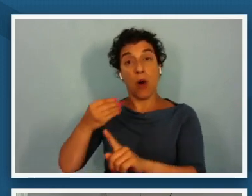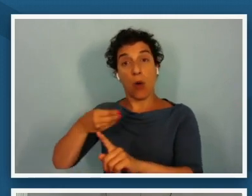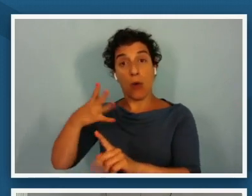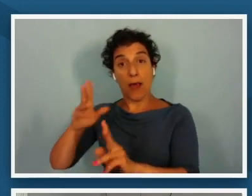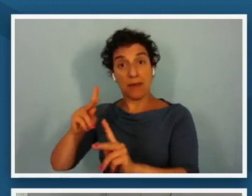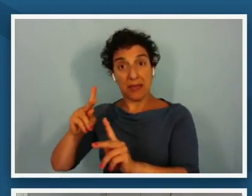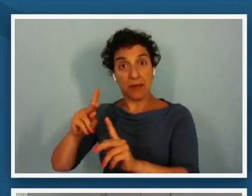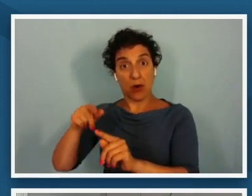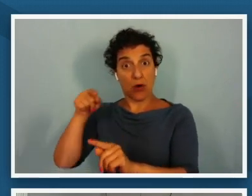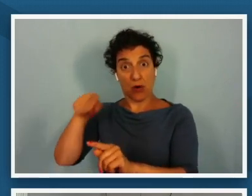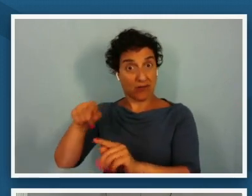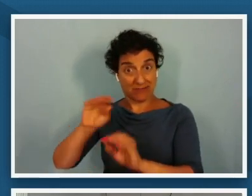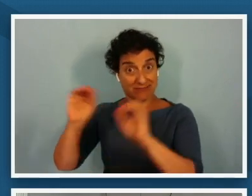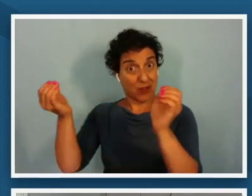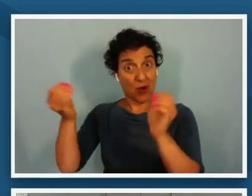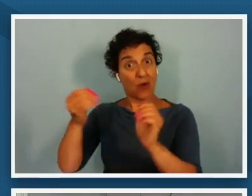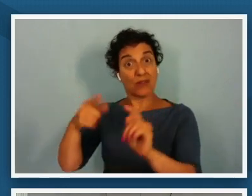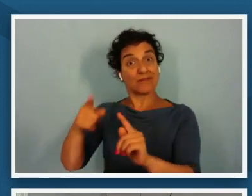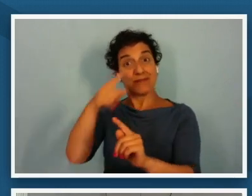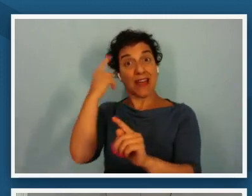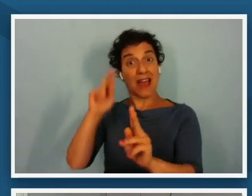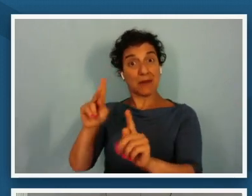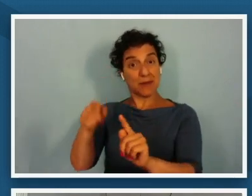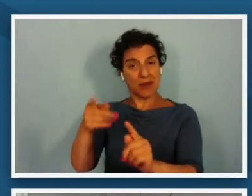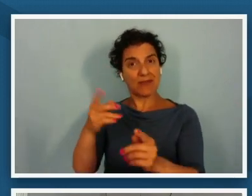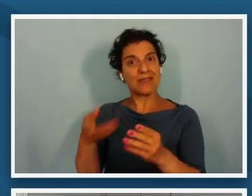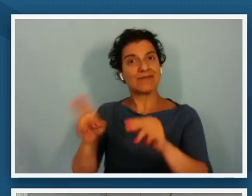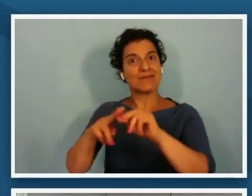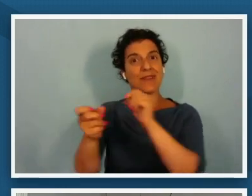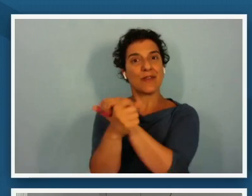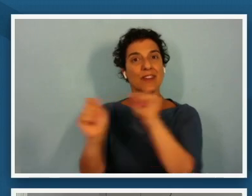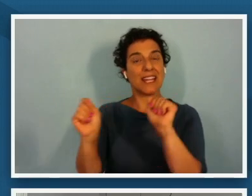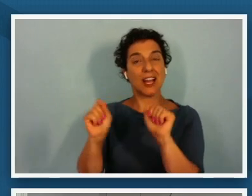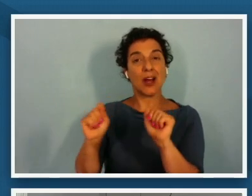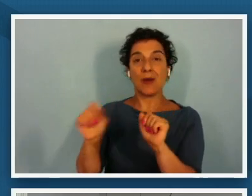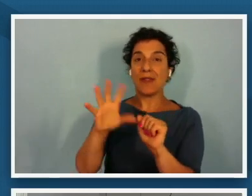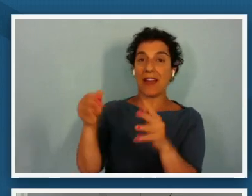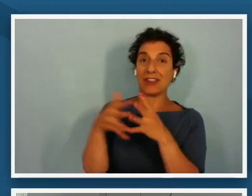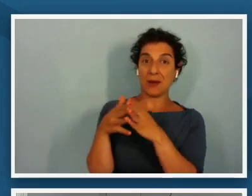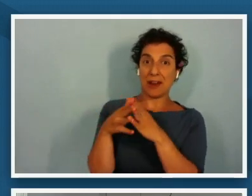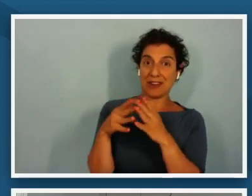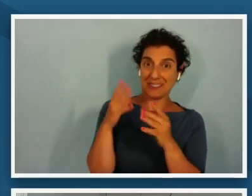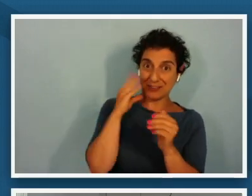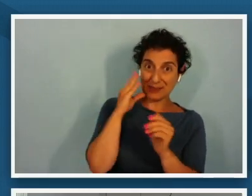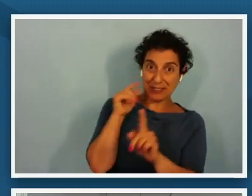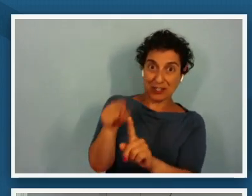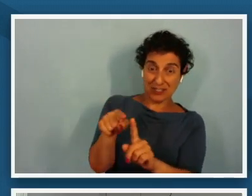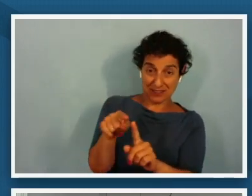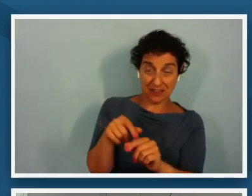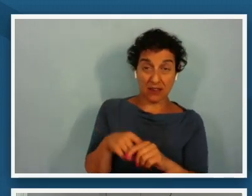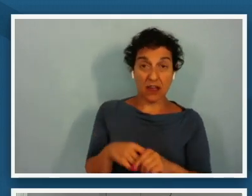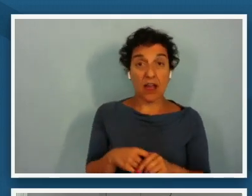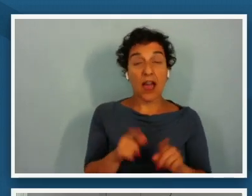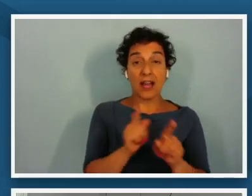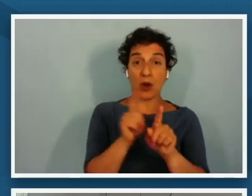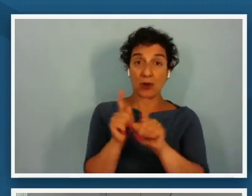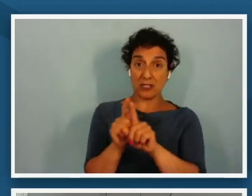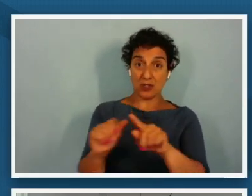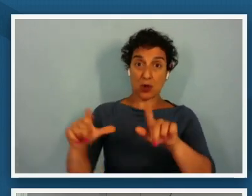african americans may have experienced um expanding and then an extension would